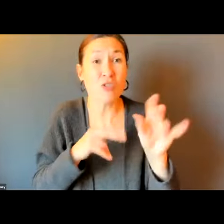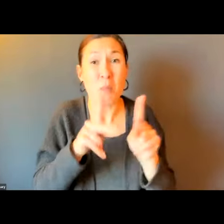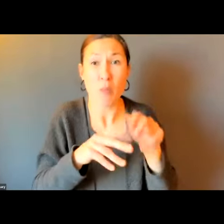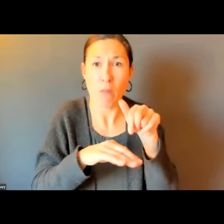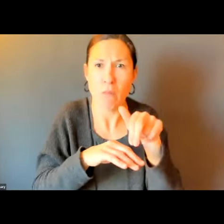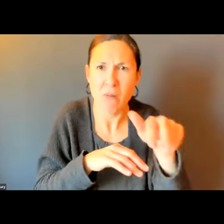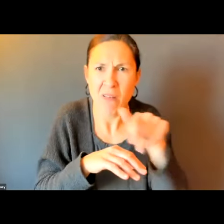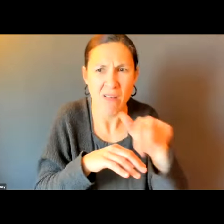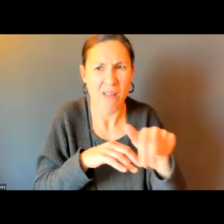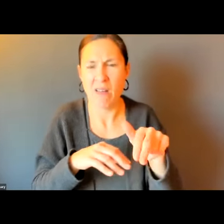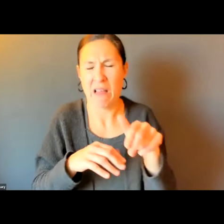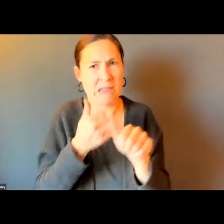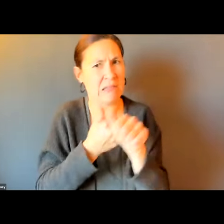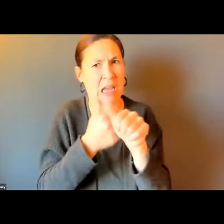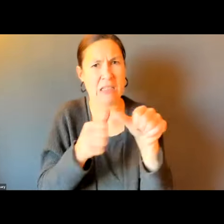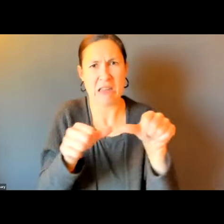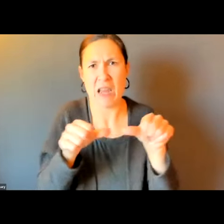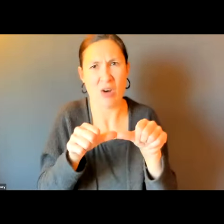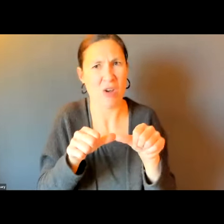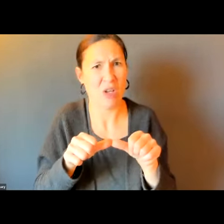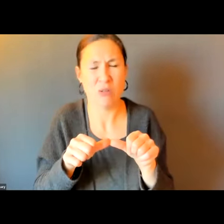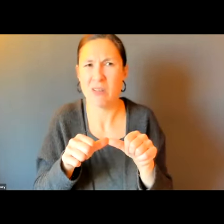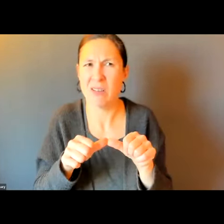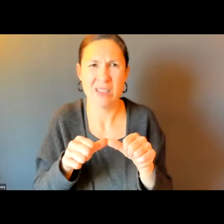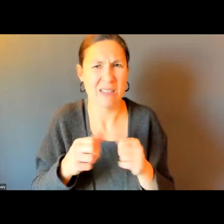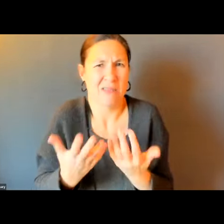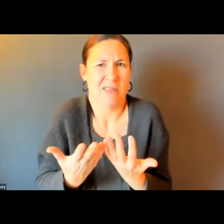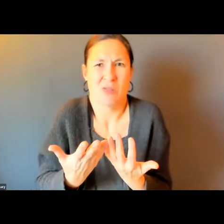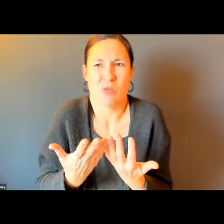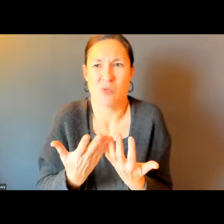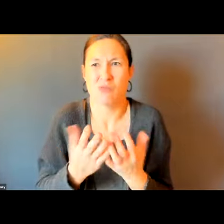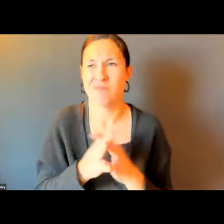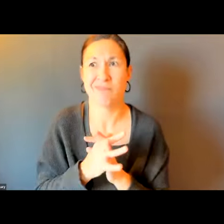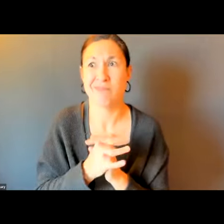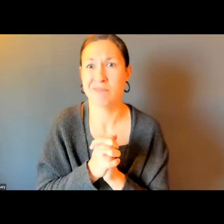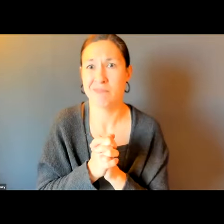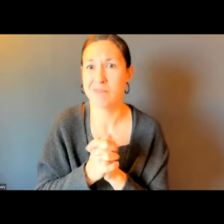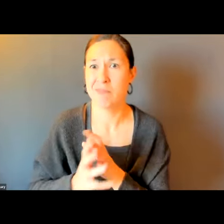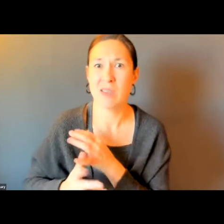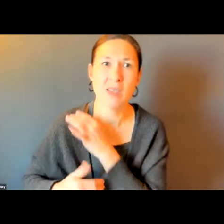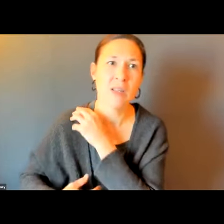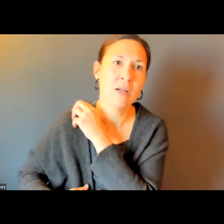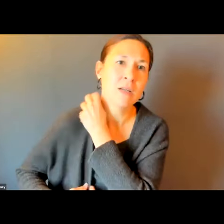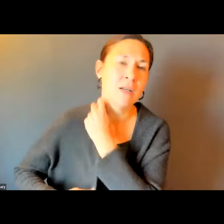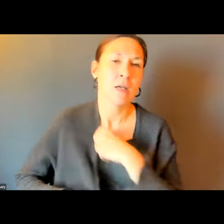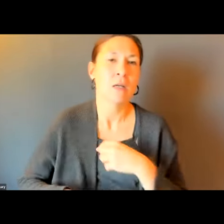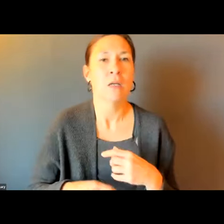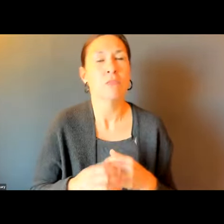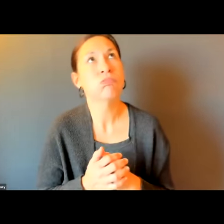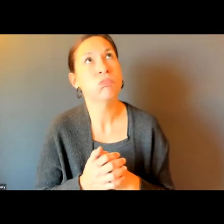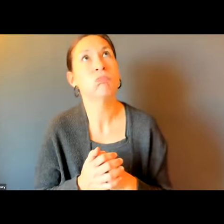DANGEROUS FOR SOME PEOPLE. PEOPLE CROSSING THE STREET AT THE AREA, IT IS A PROBLEM.